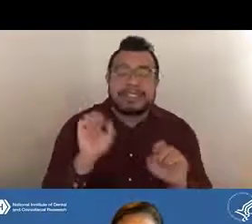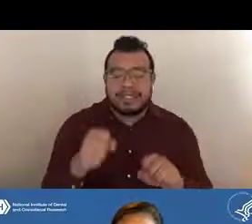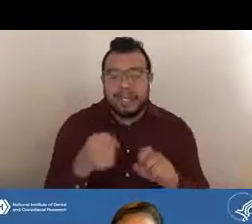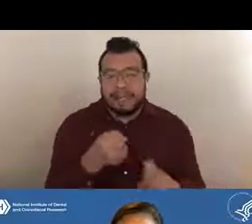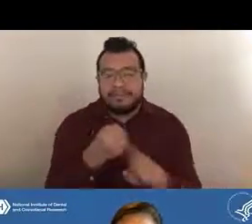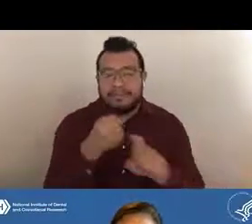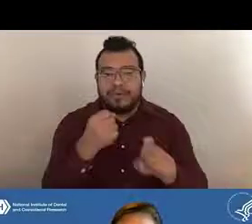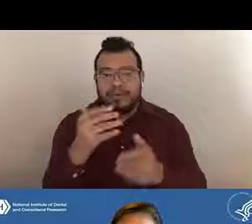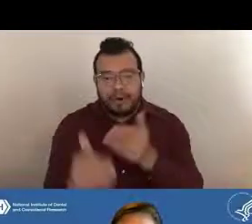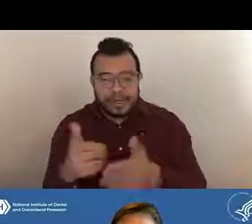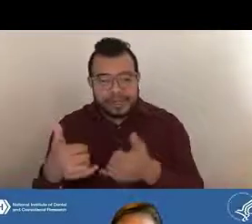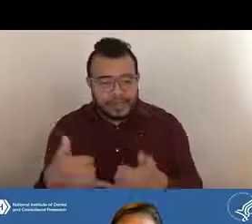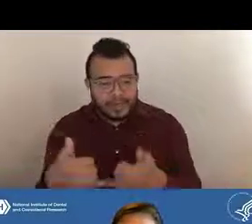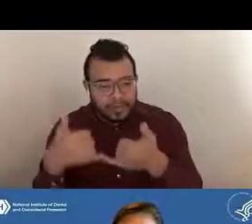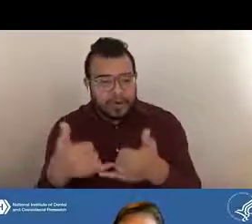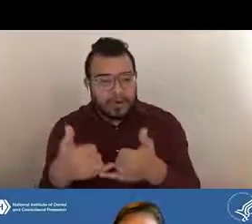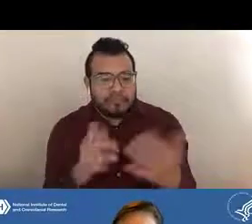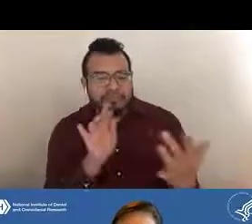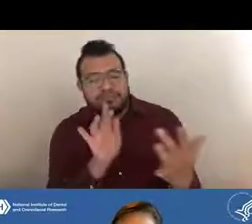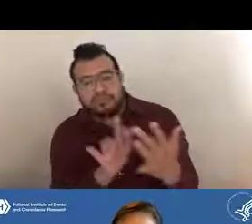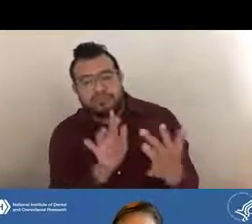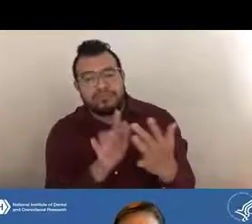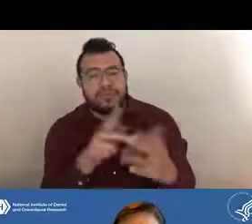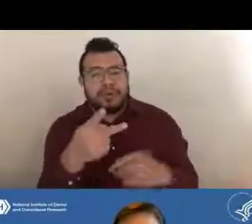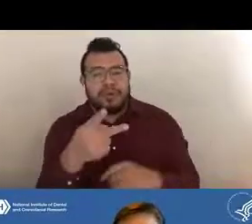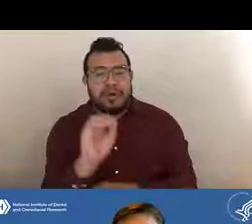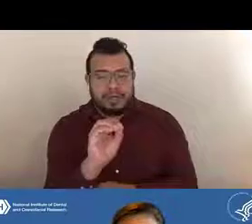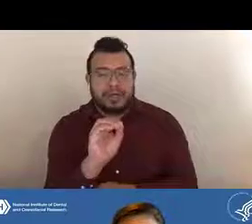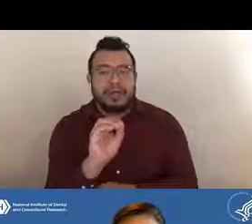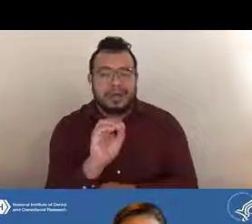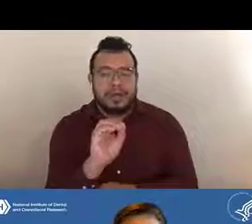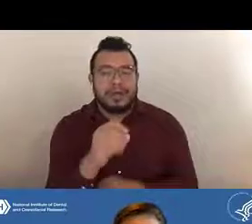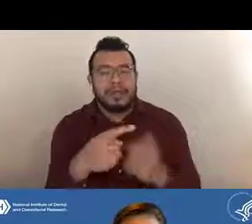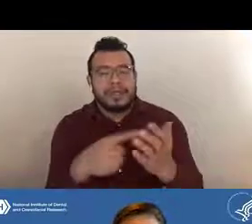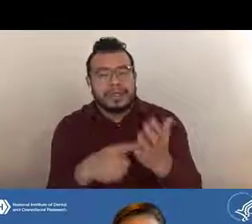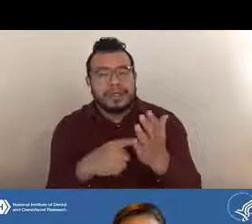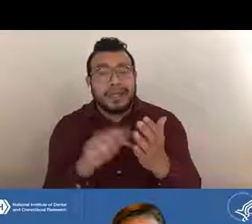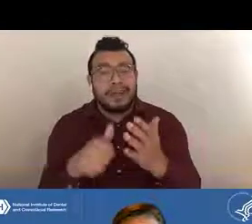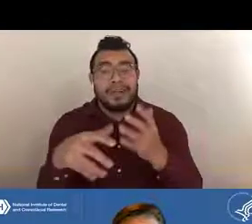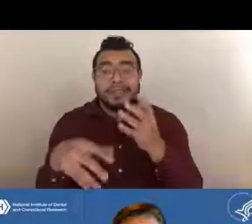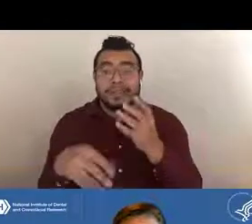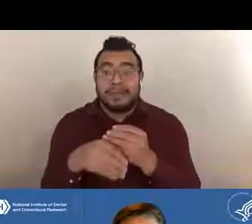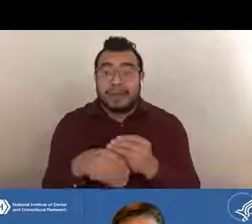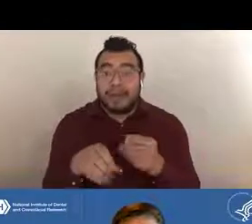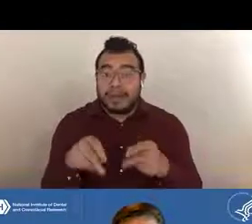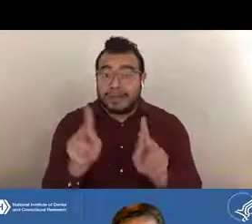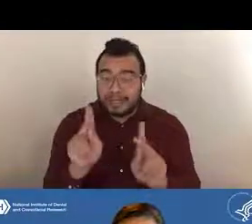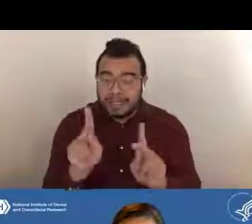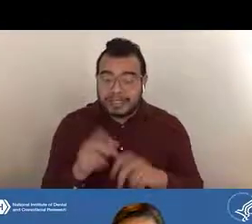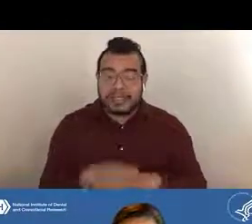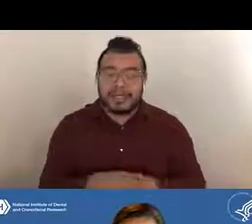You could contact your program officer to discuss other supplement opportunities, so there's sometimes opportunities